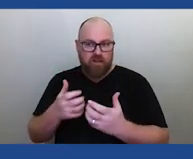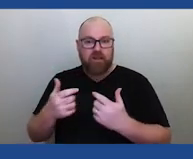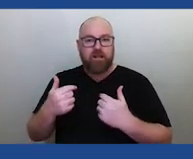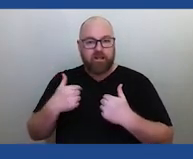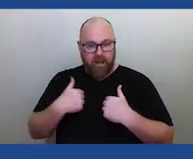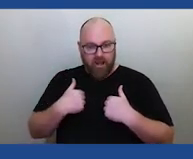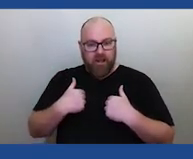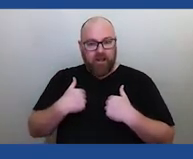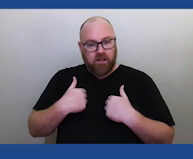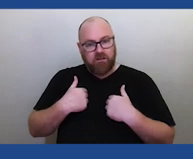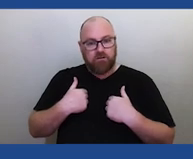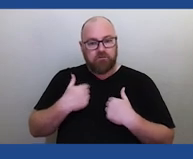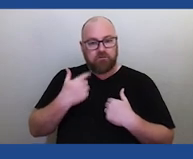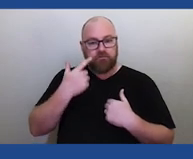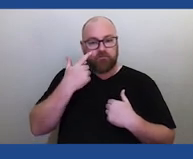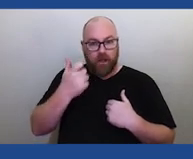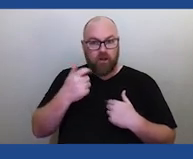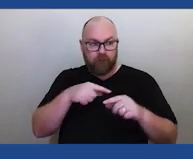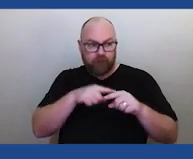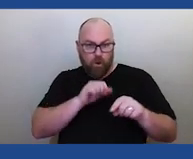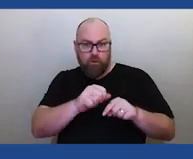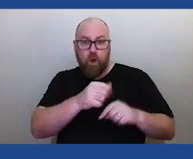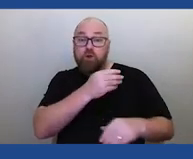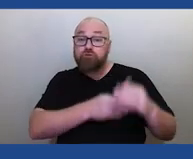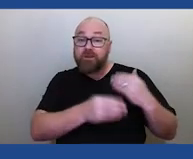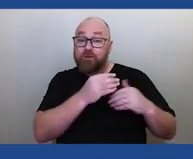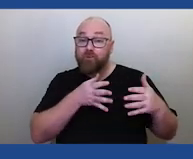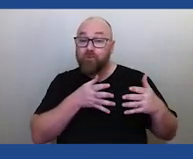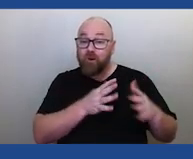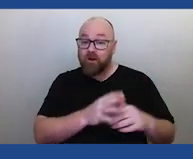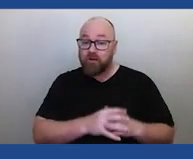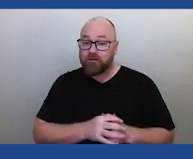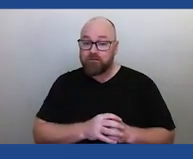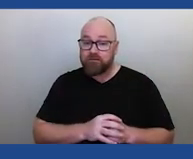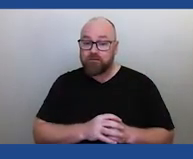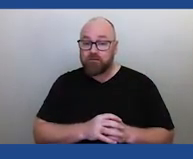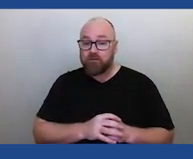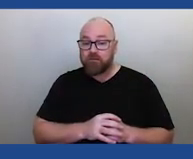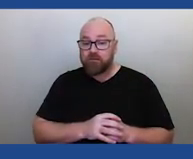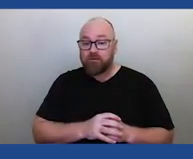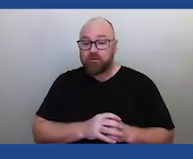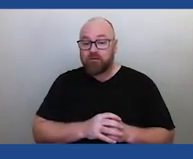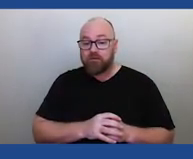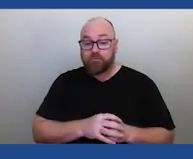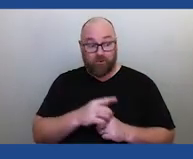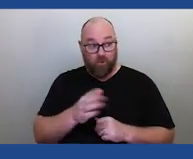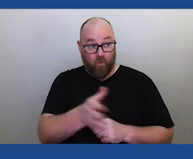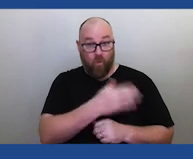not wholly, but in part by these traditions of Kandimalal, of Wolfe Creek Crater,